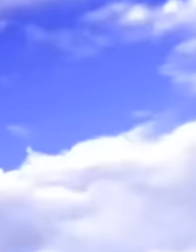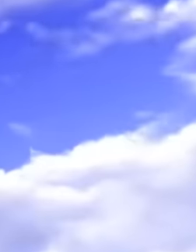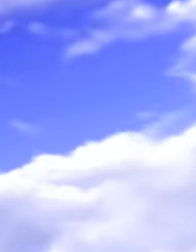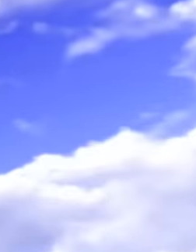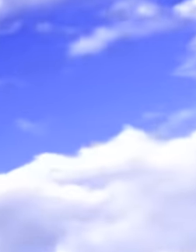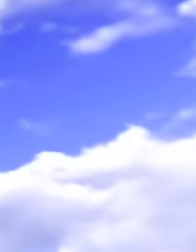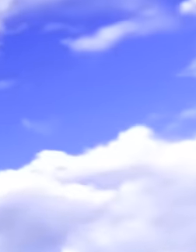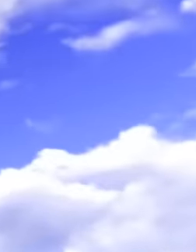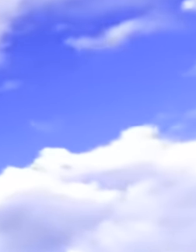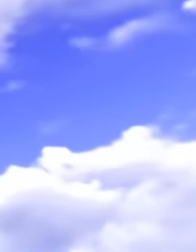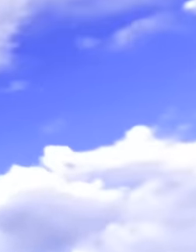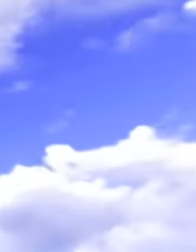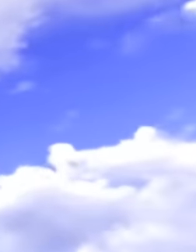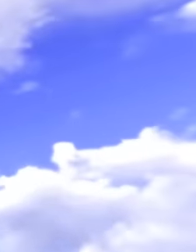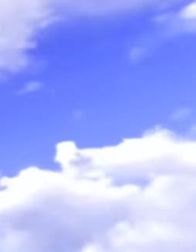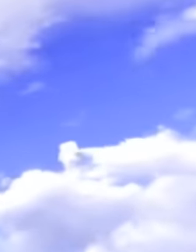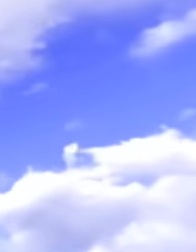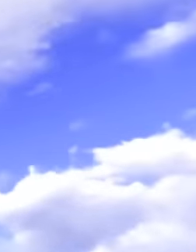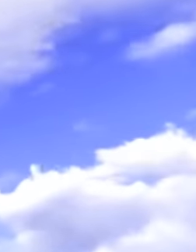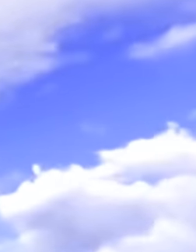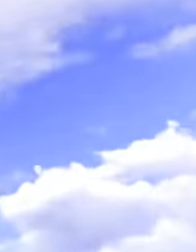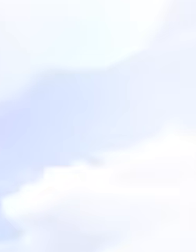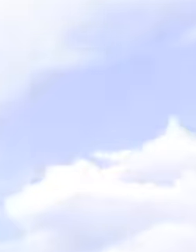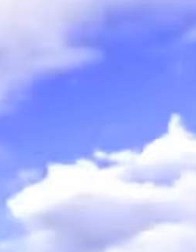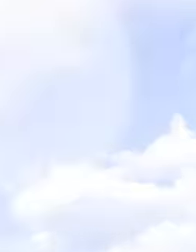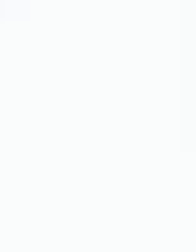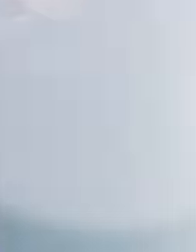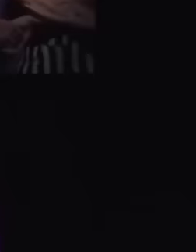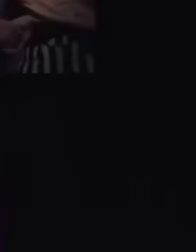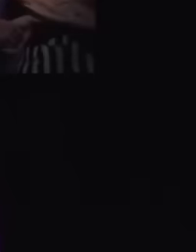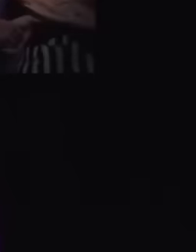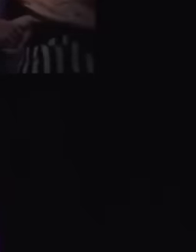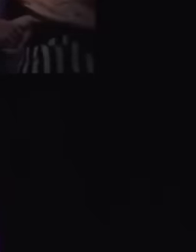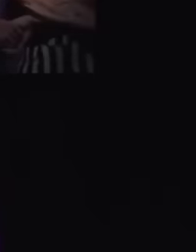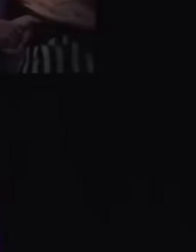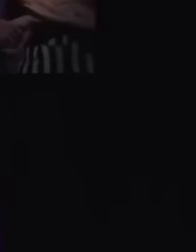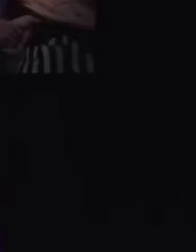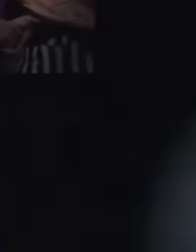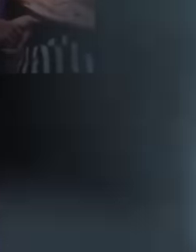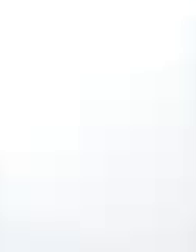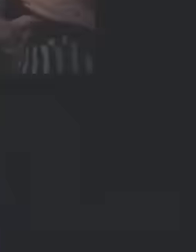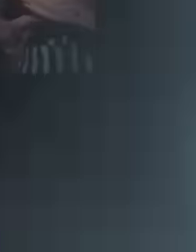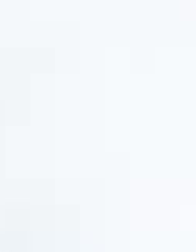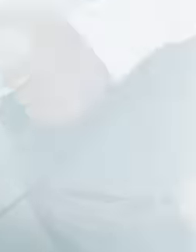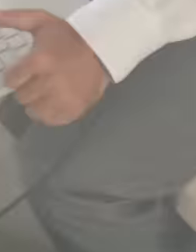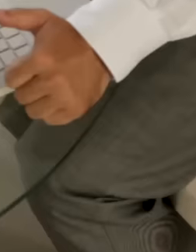The minister president of the supreme court of justice of the nation Norma piña Hernández is